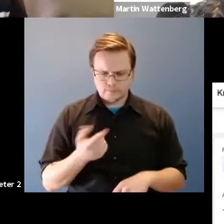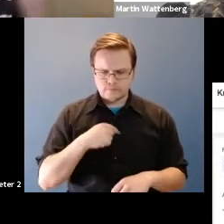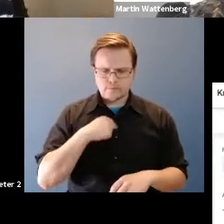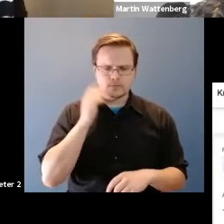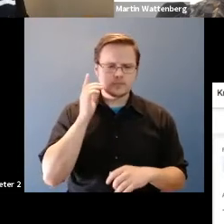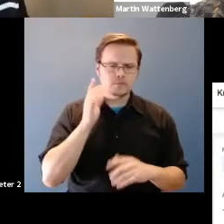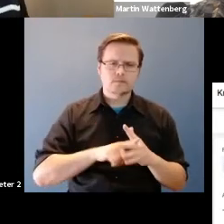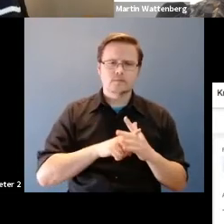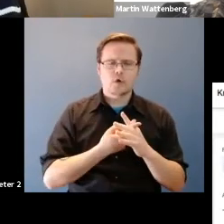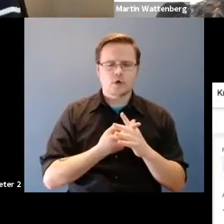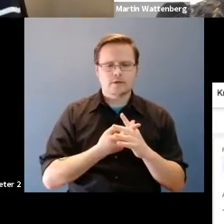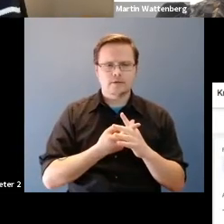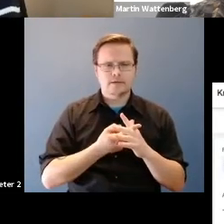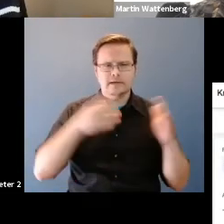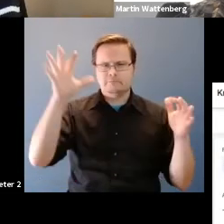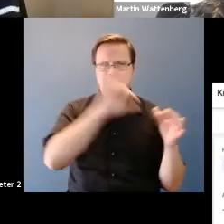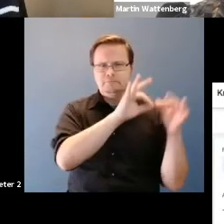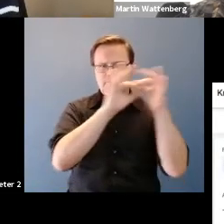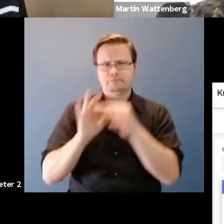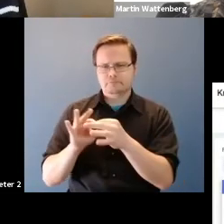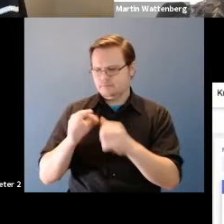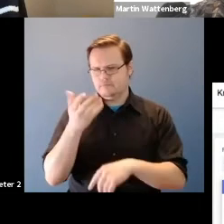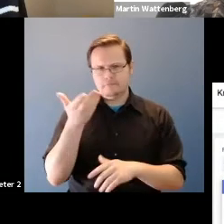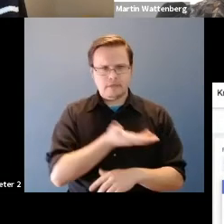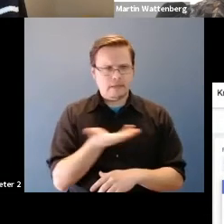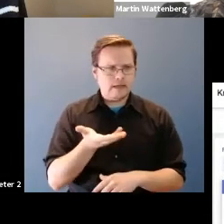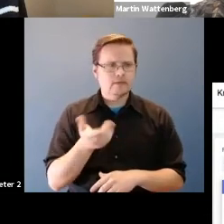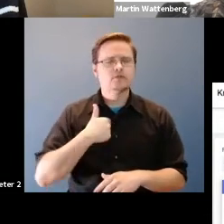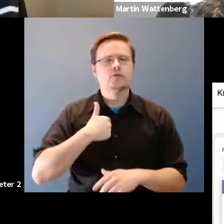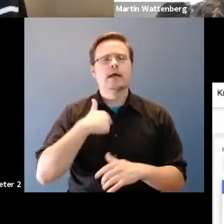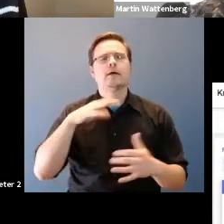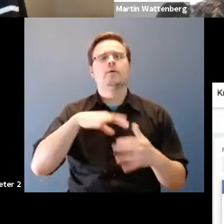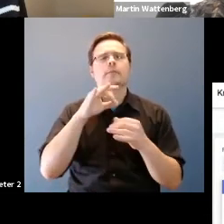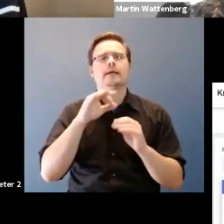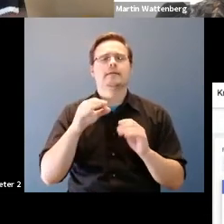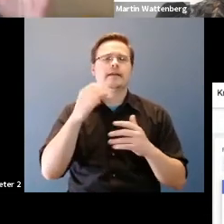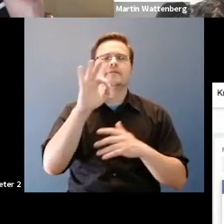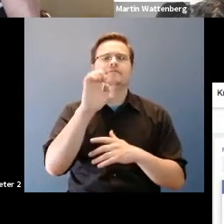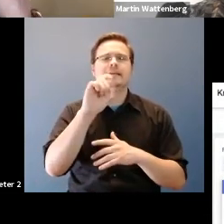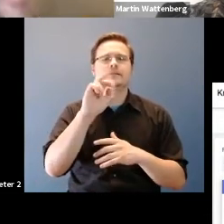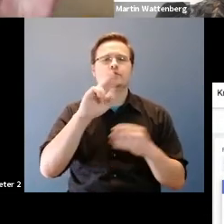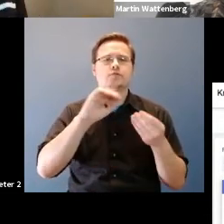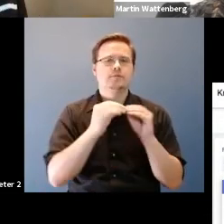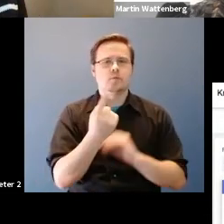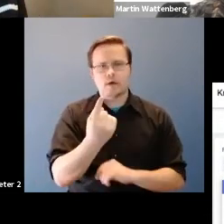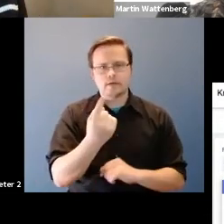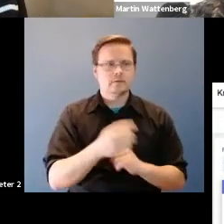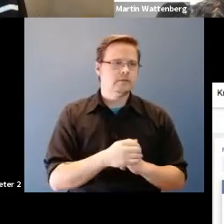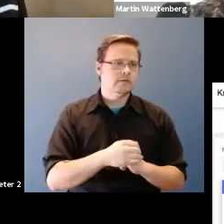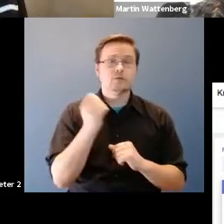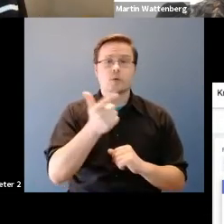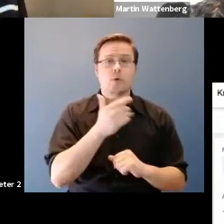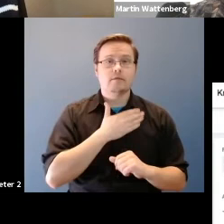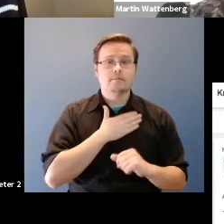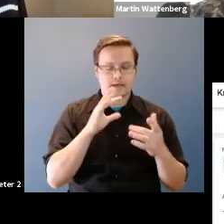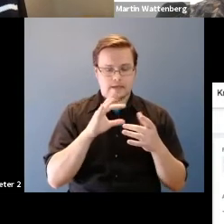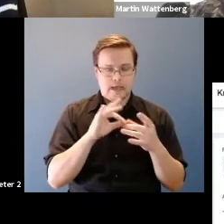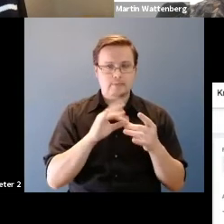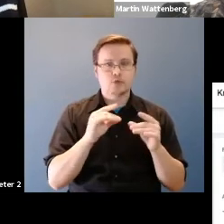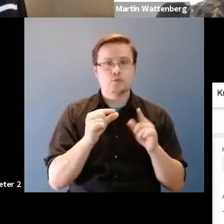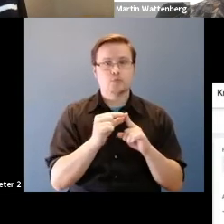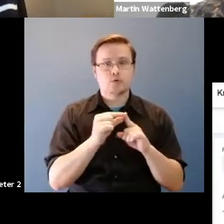Fernanda Viegas: crisscrossing things so i'm going to choose a feature number one here, which is all of my caption words that have to do with attractiveness.